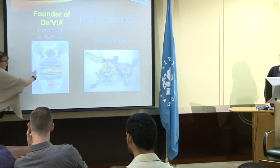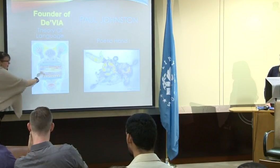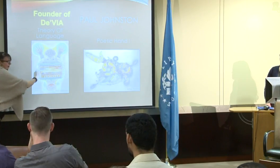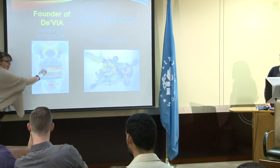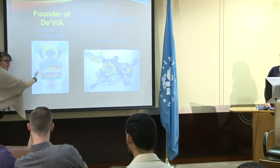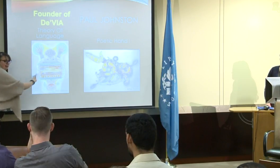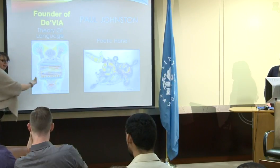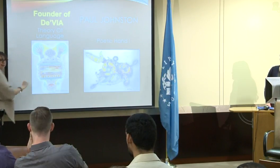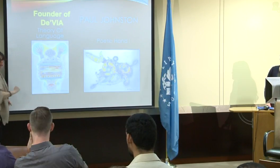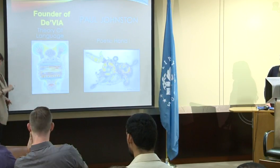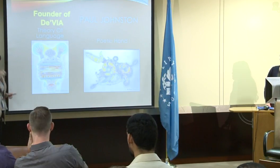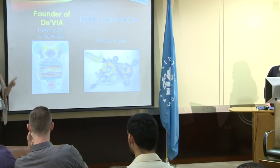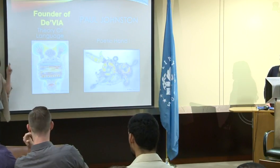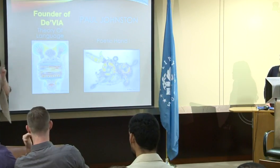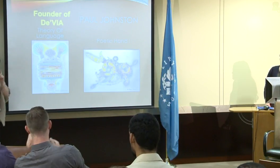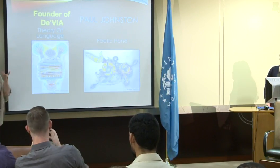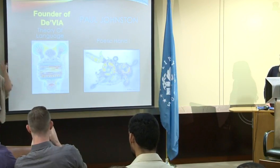And they all .